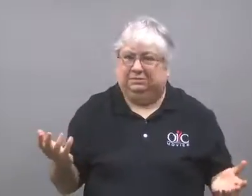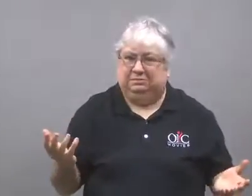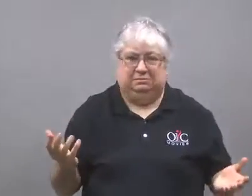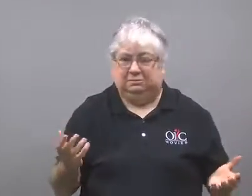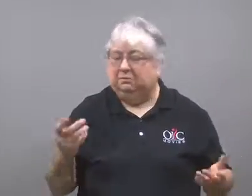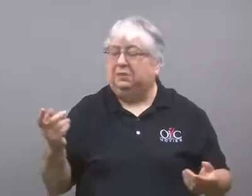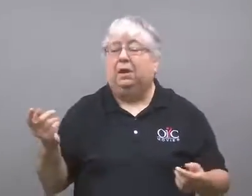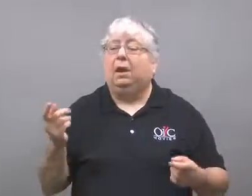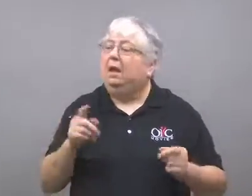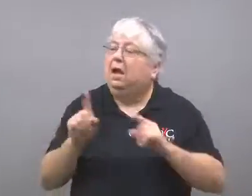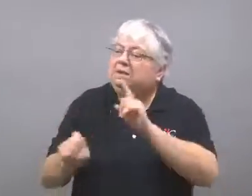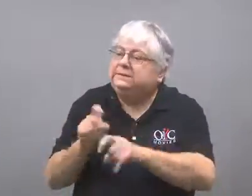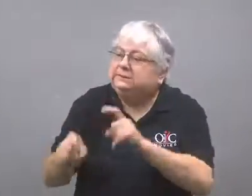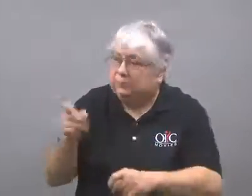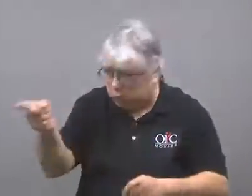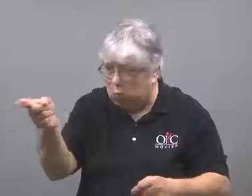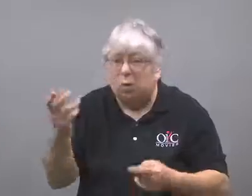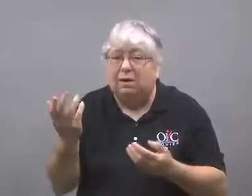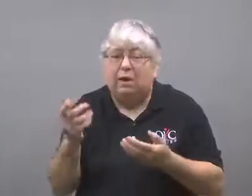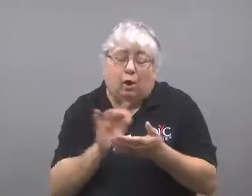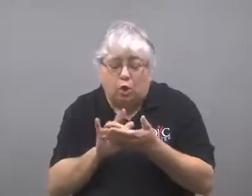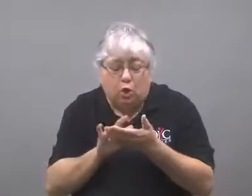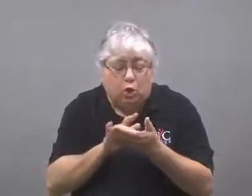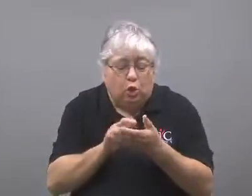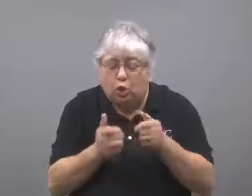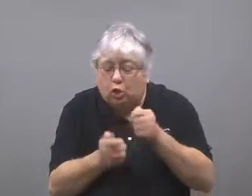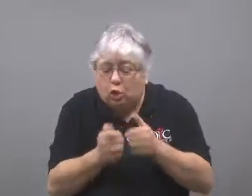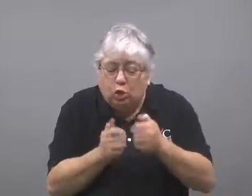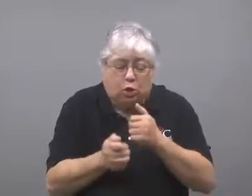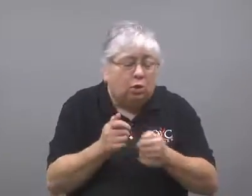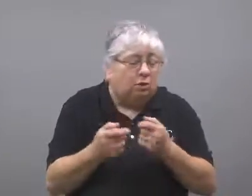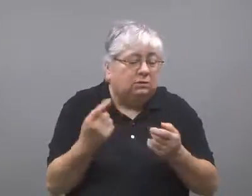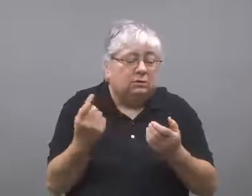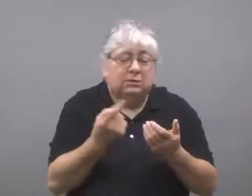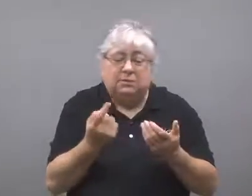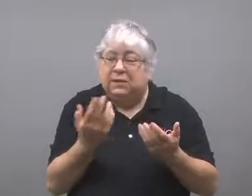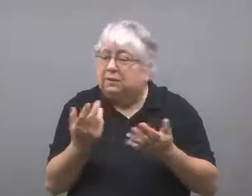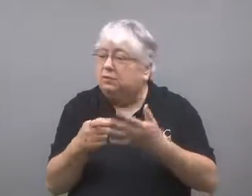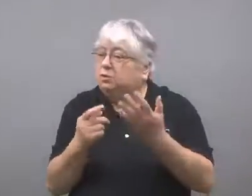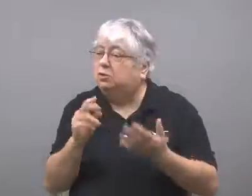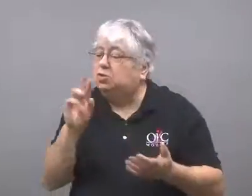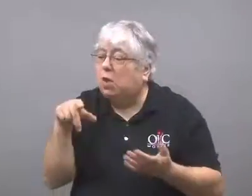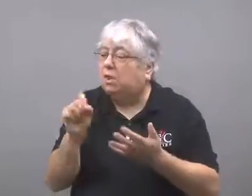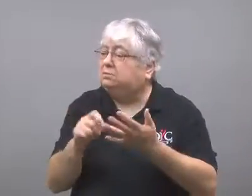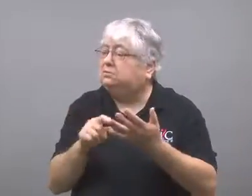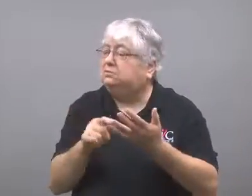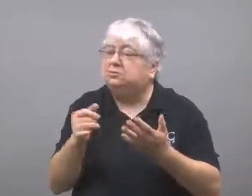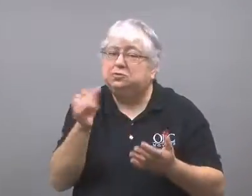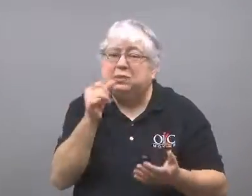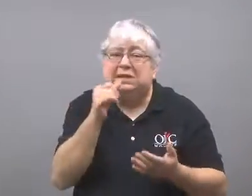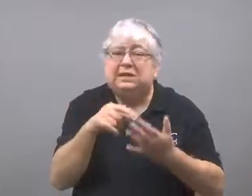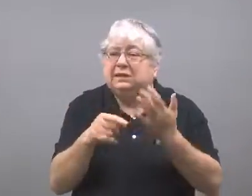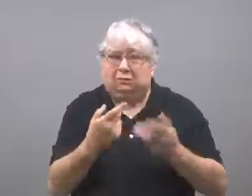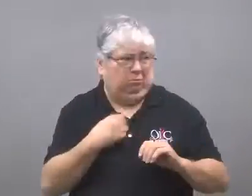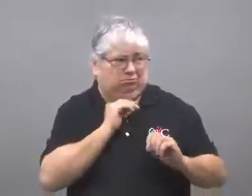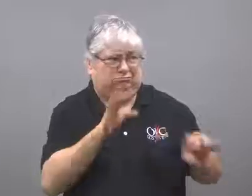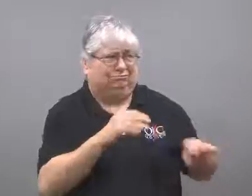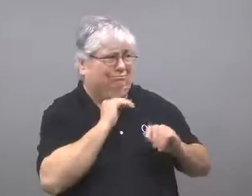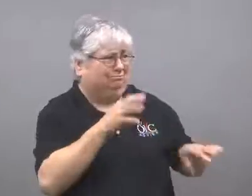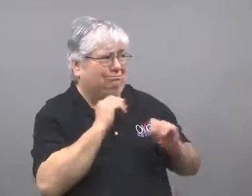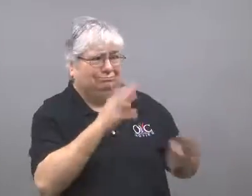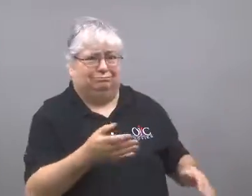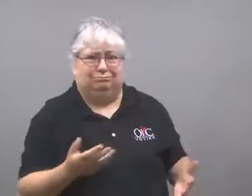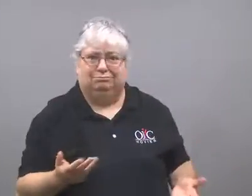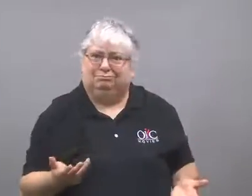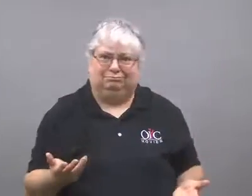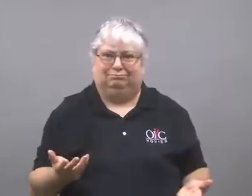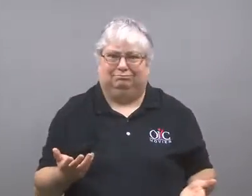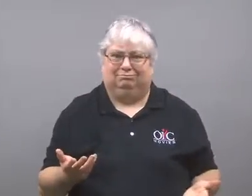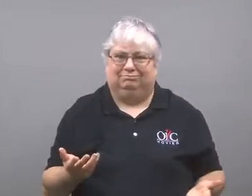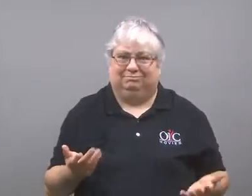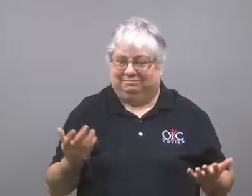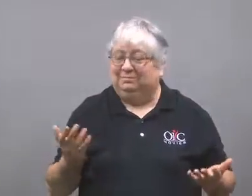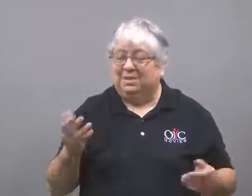He said he was not on his cell phone, drunk or on drugs at the time.